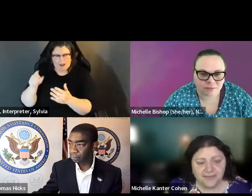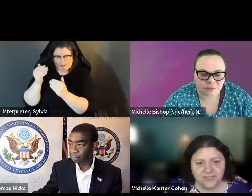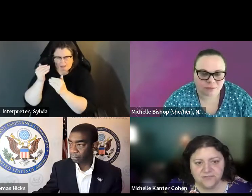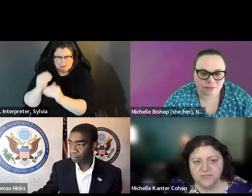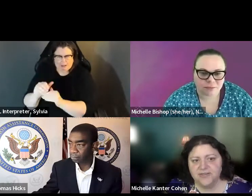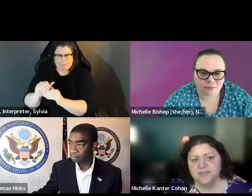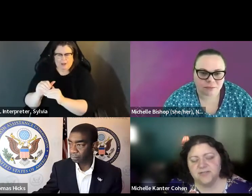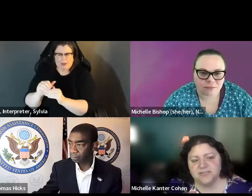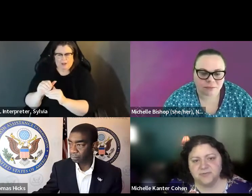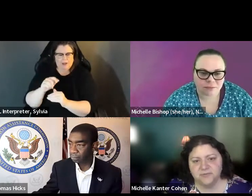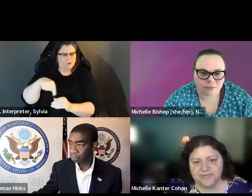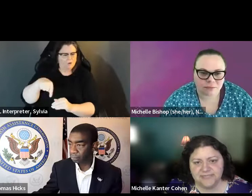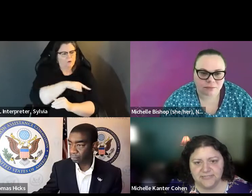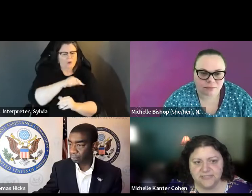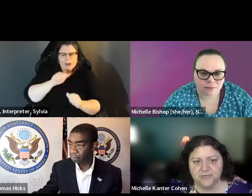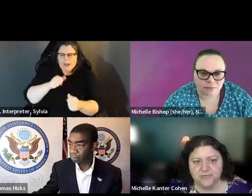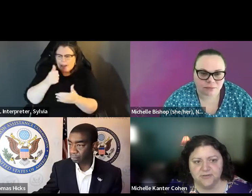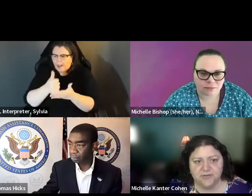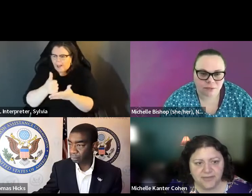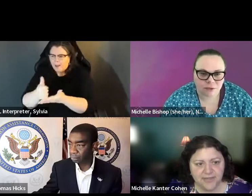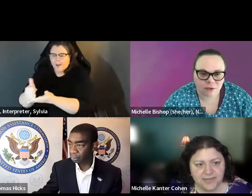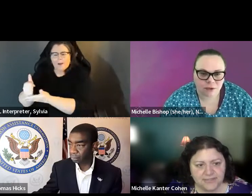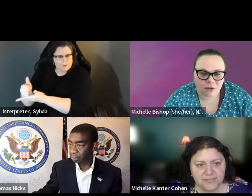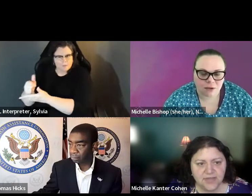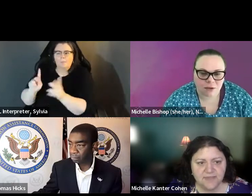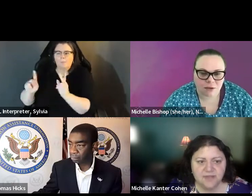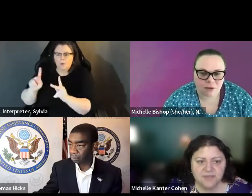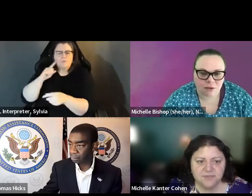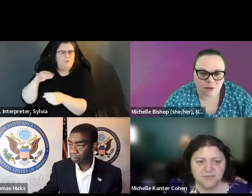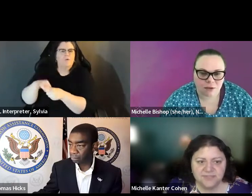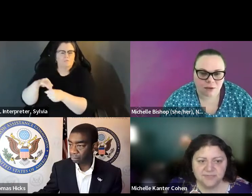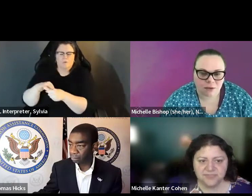are addressing the issue that limiting assistance, limiting